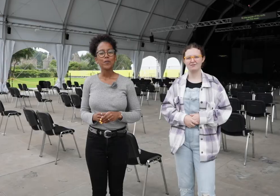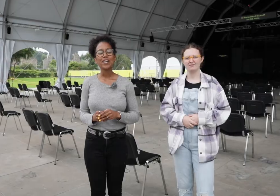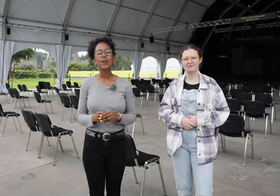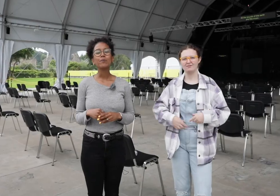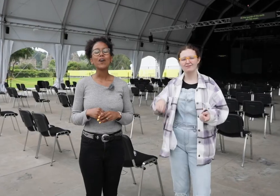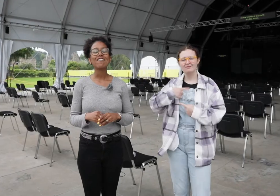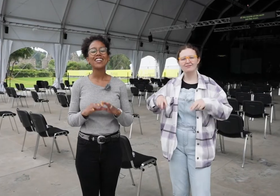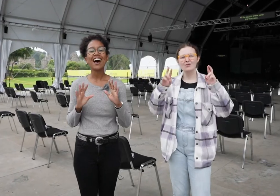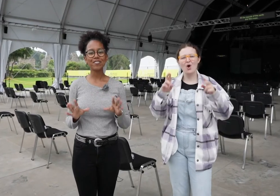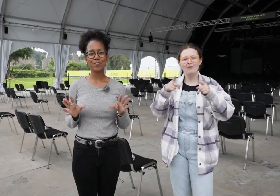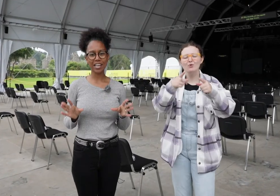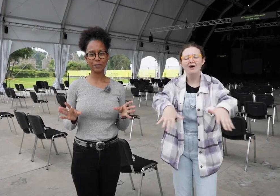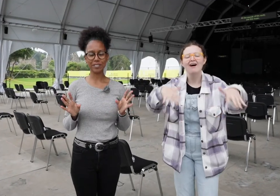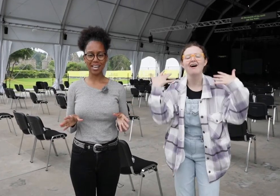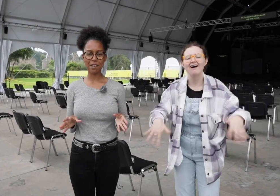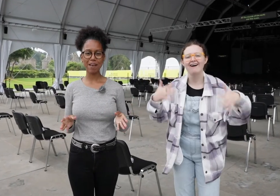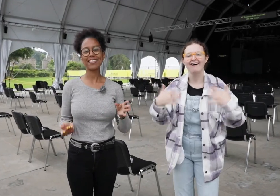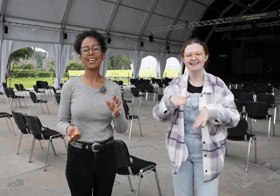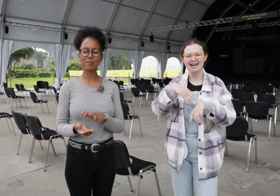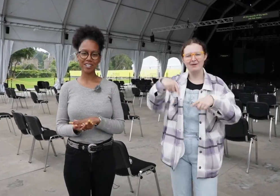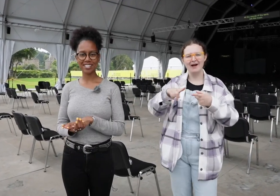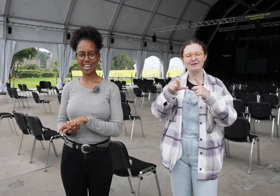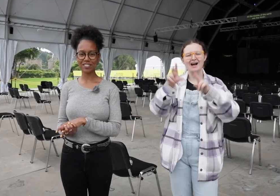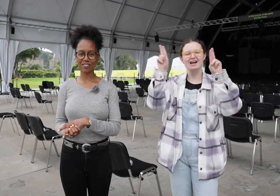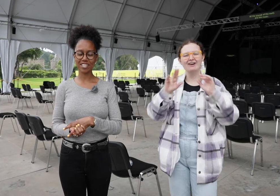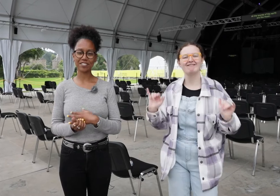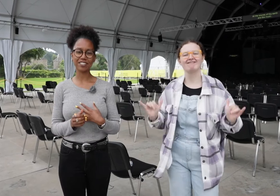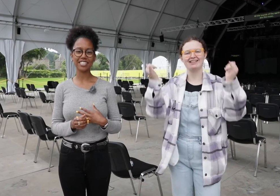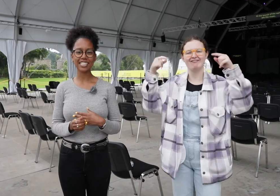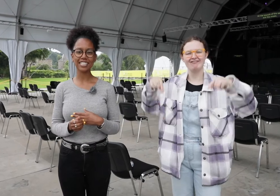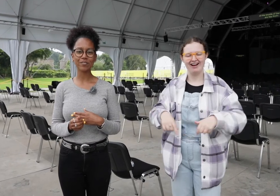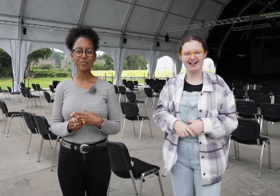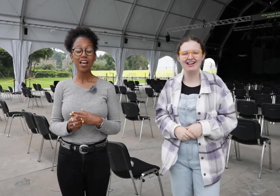We hope you have an unforgettable time at the Edinburgh International Festival this year.